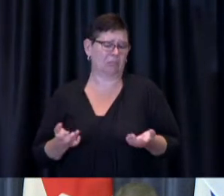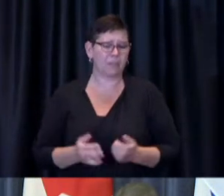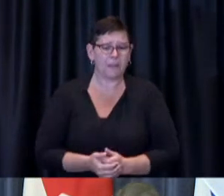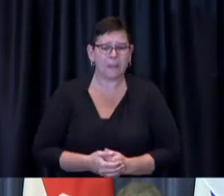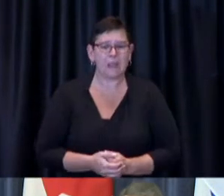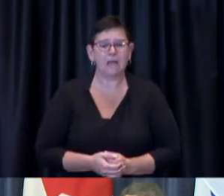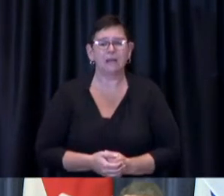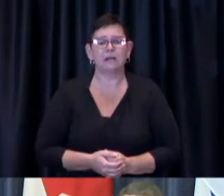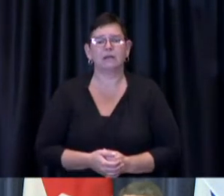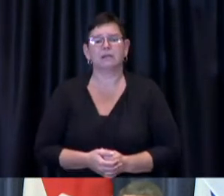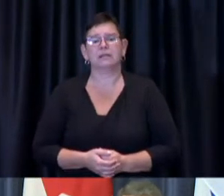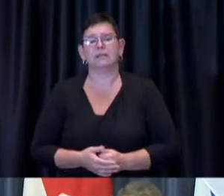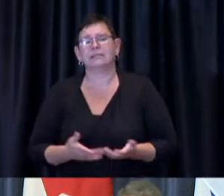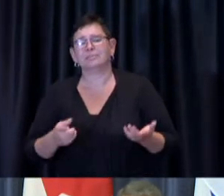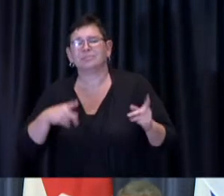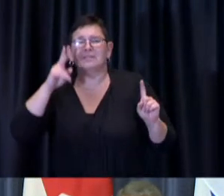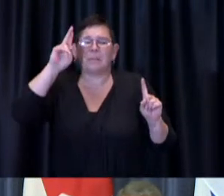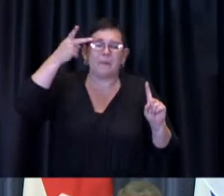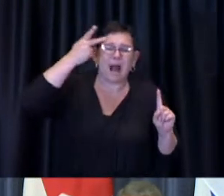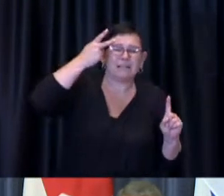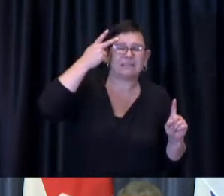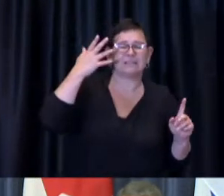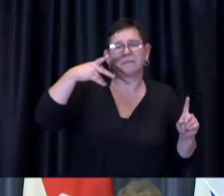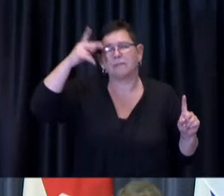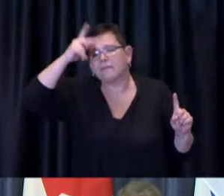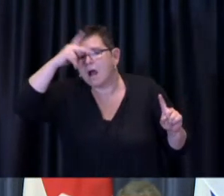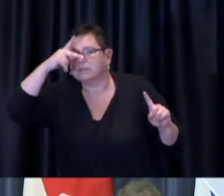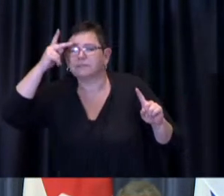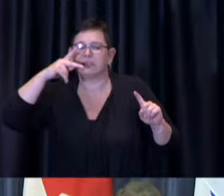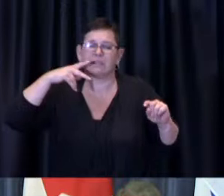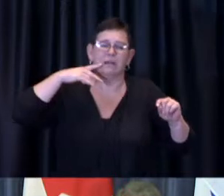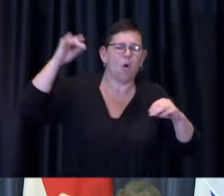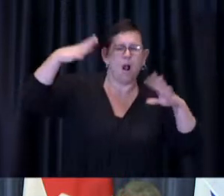uh considerations that people are having debates about which is fine but the real core of this is